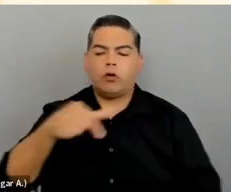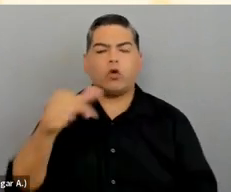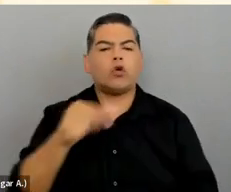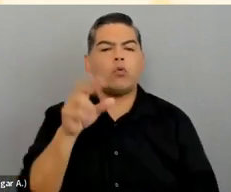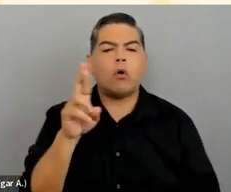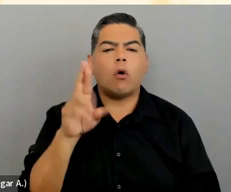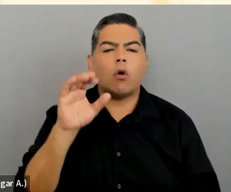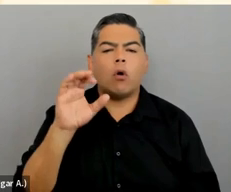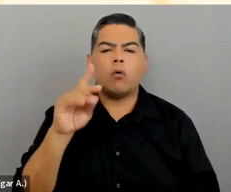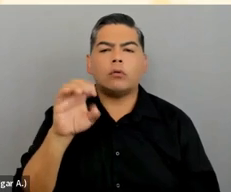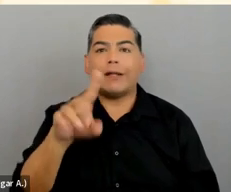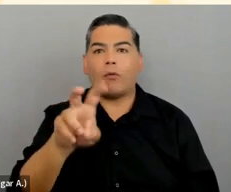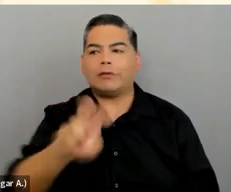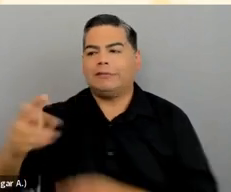and that should you get you of the poll.